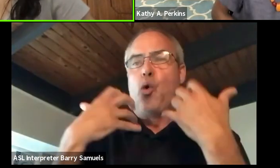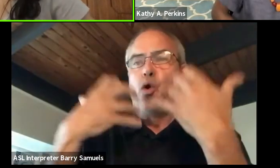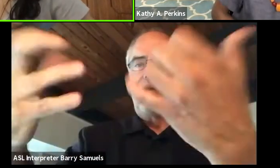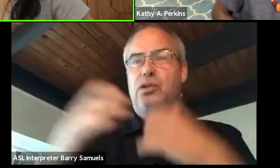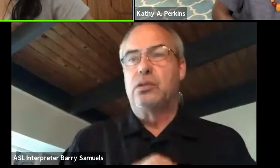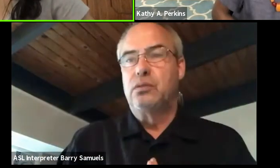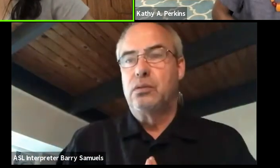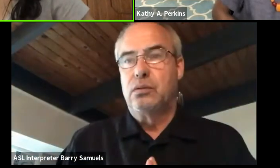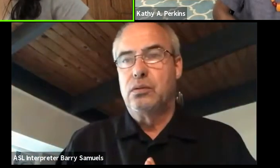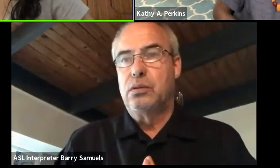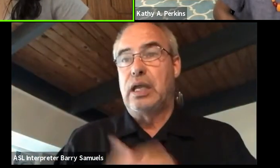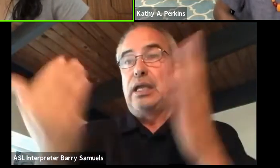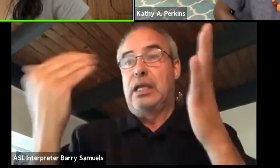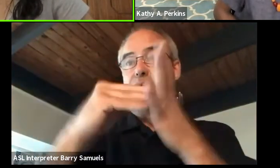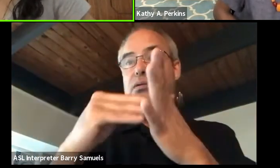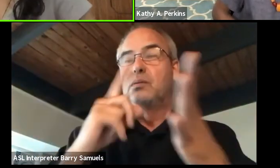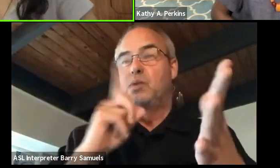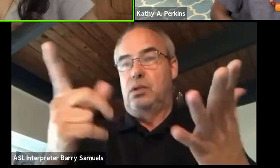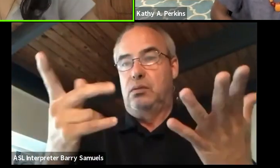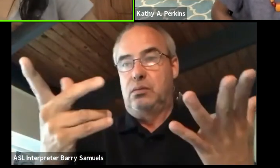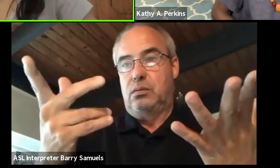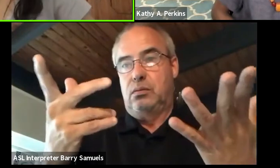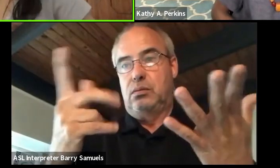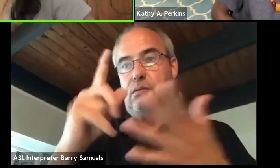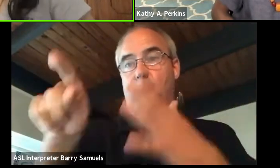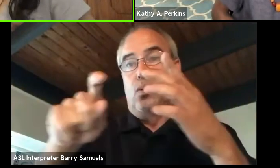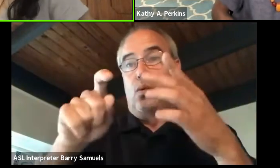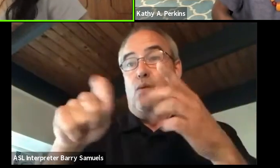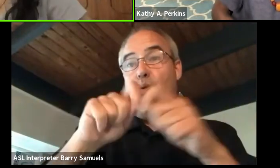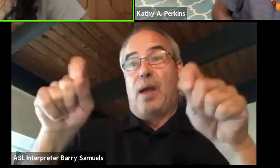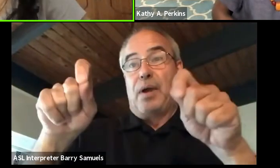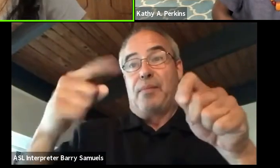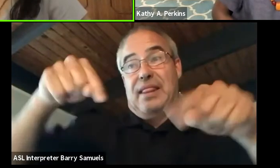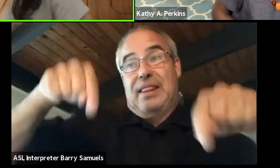And again, it's the wrap for the season but hopefully we'll be back soon